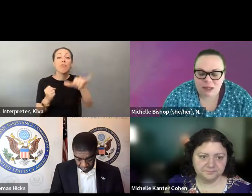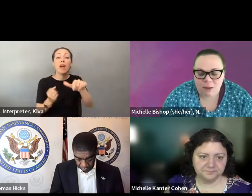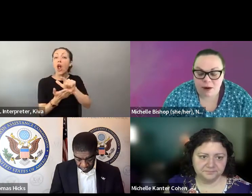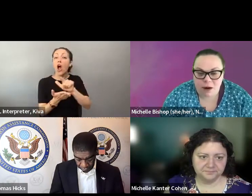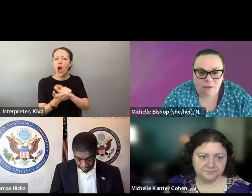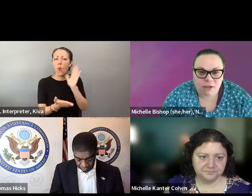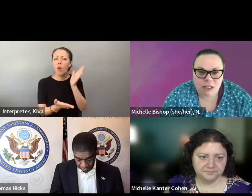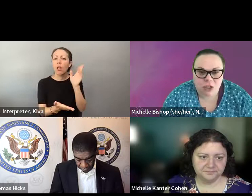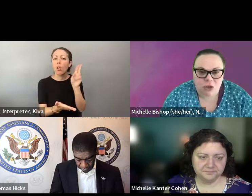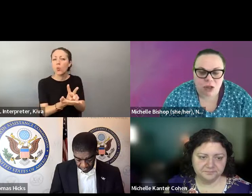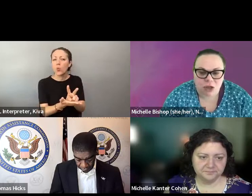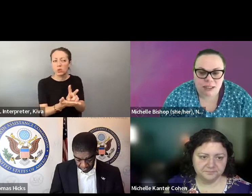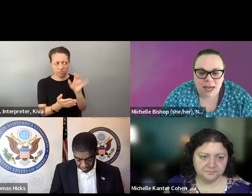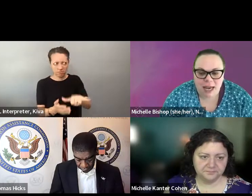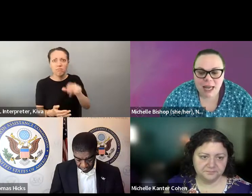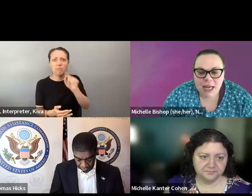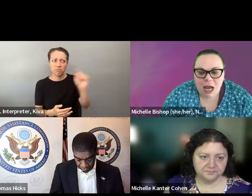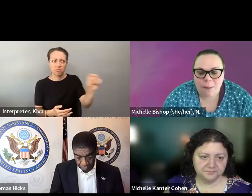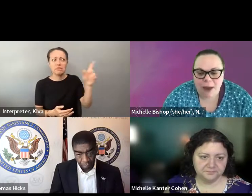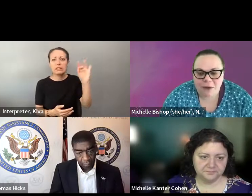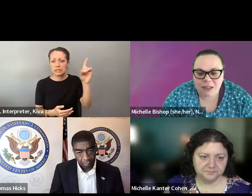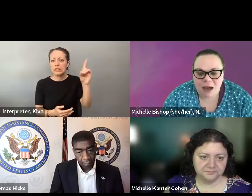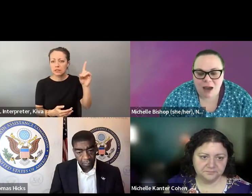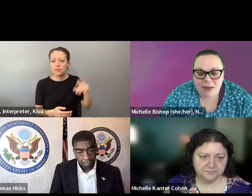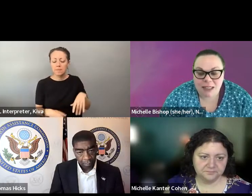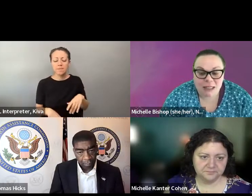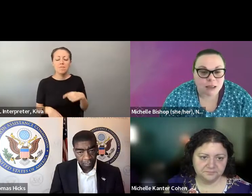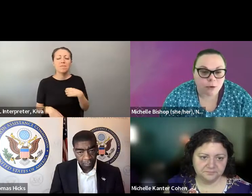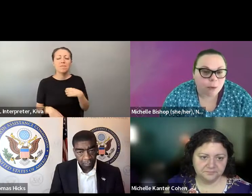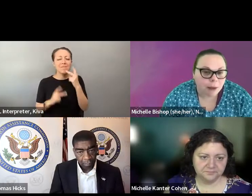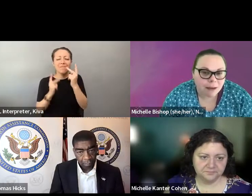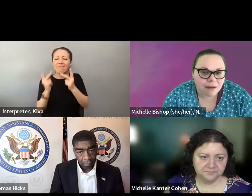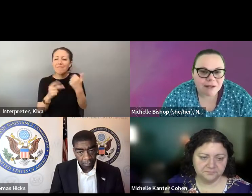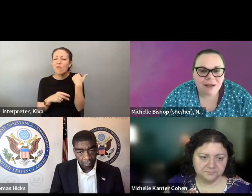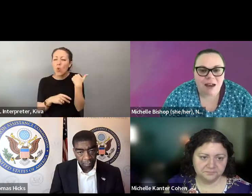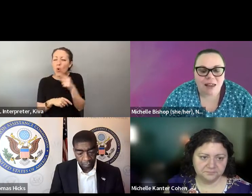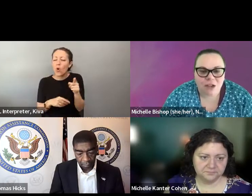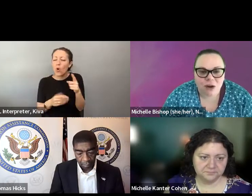states and those states have lost and it's a violation of the voting rights act. The the other issue was so